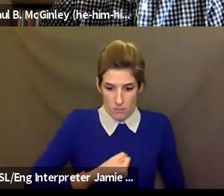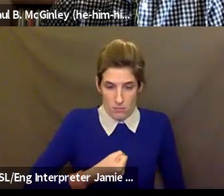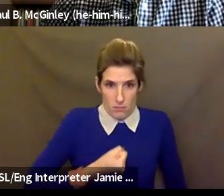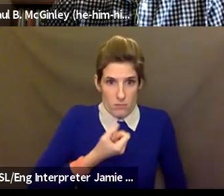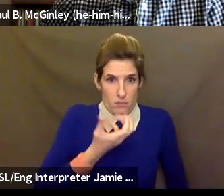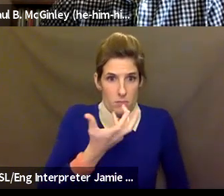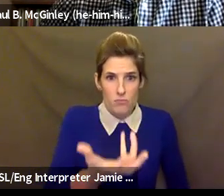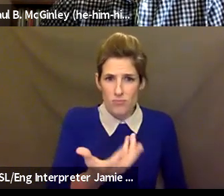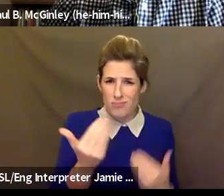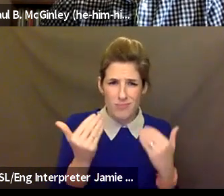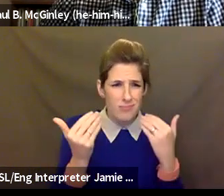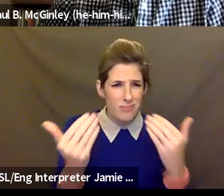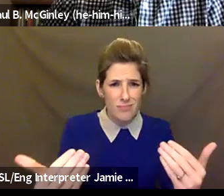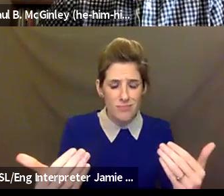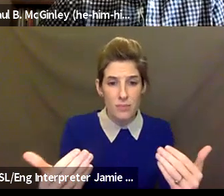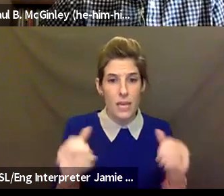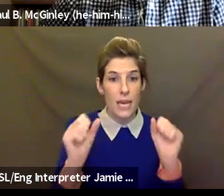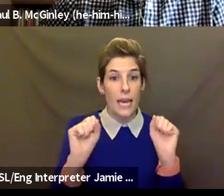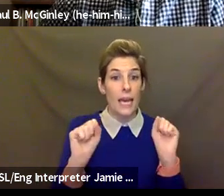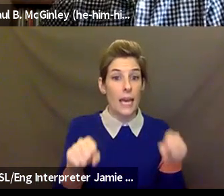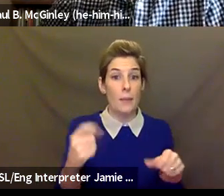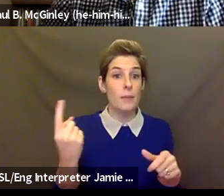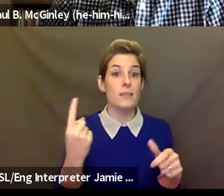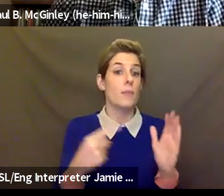moment, it can be something that happened on the news that you